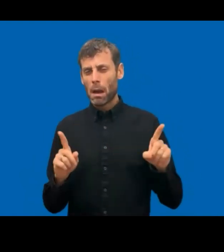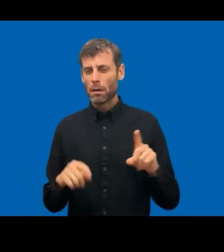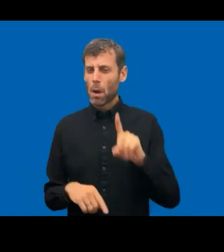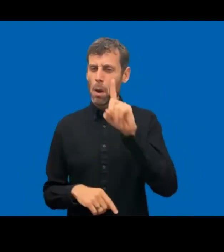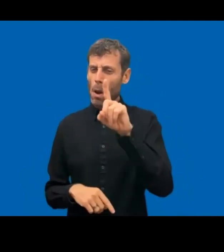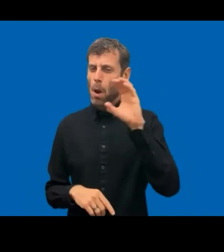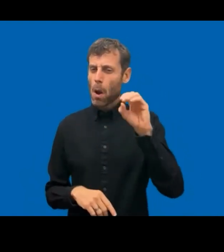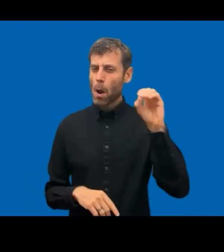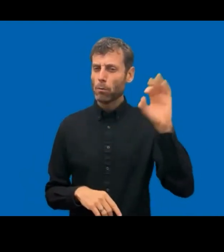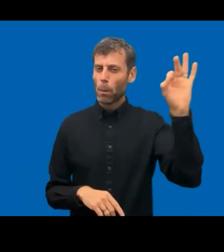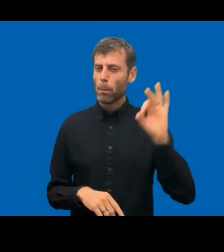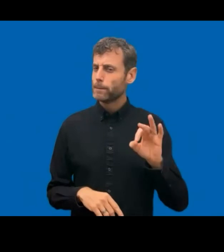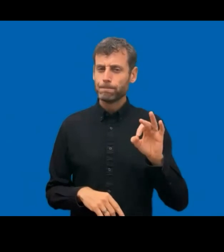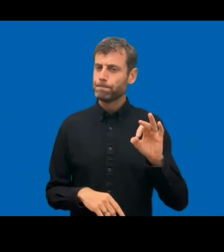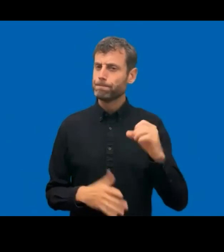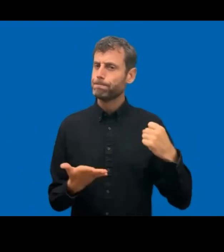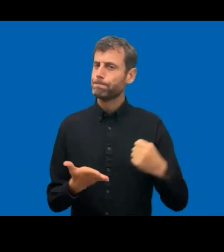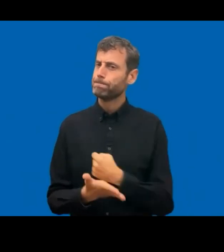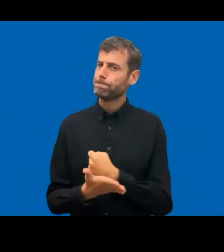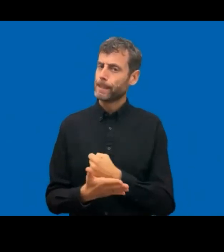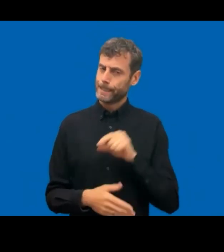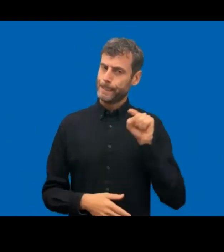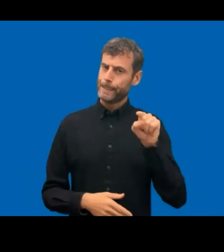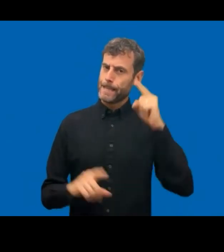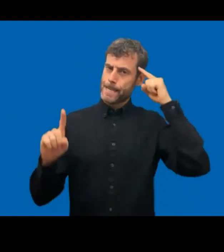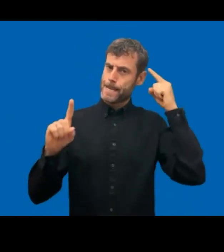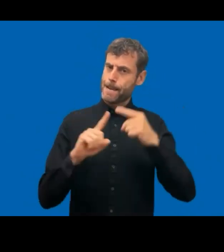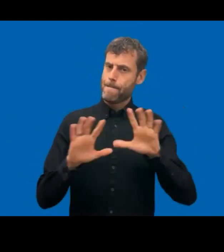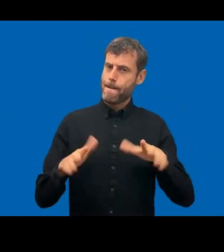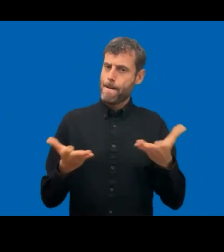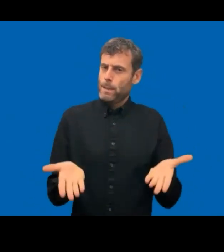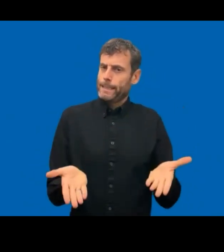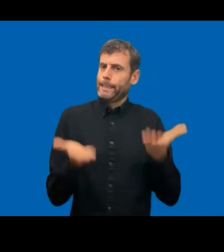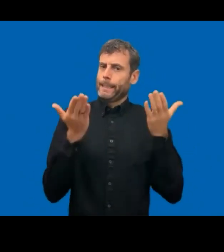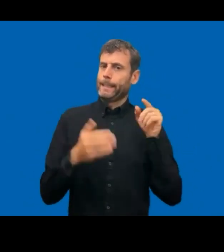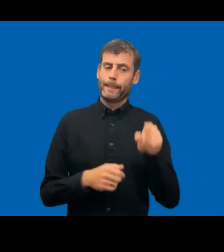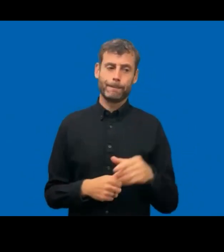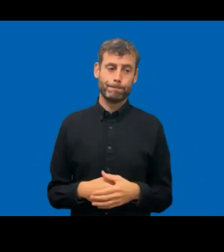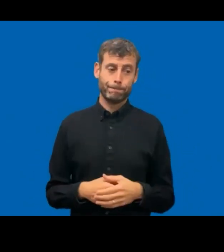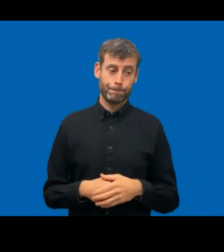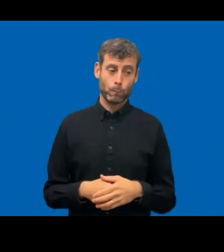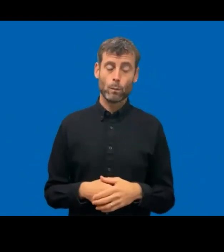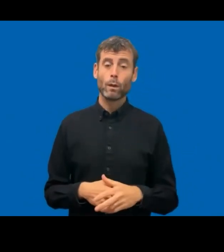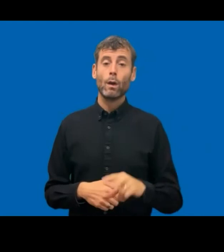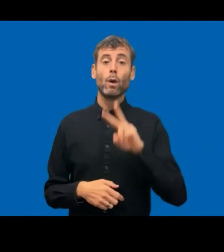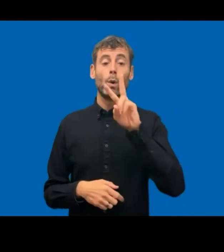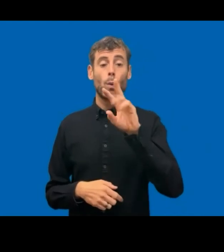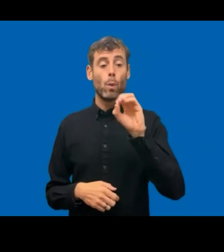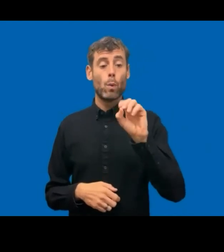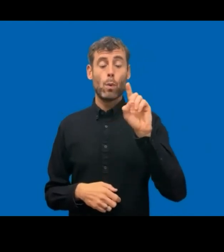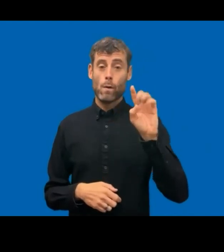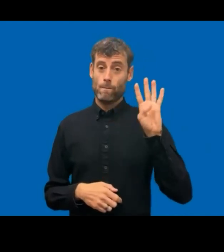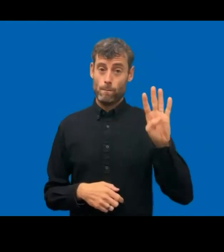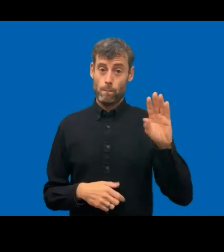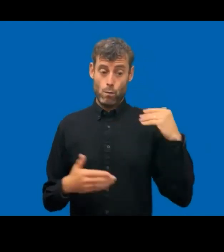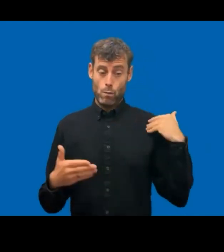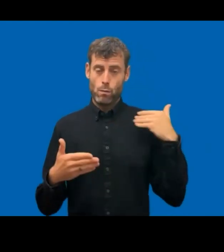And since 2014, we have conducted 51 inspections. For those who are not familiar with the Norwegian